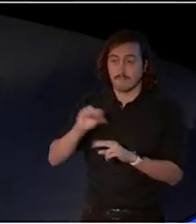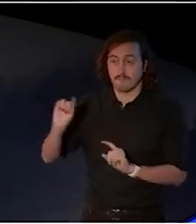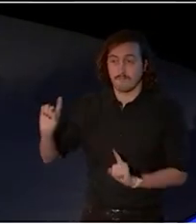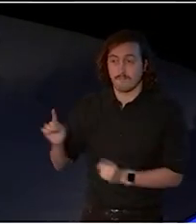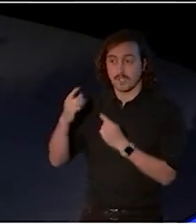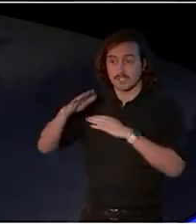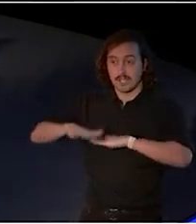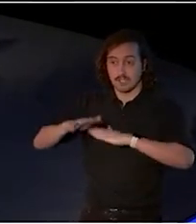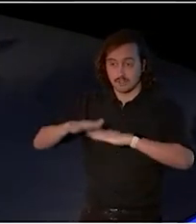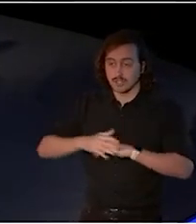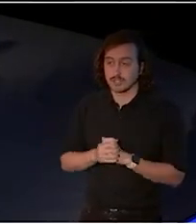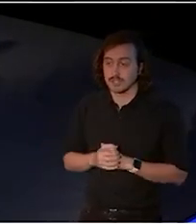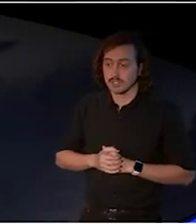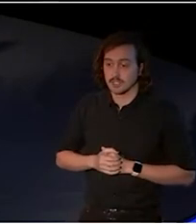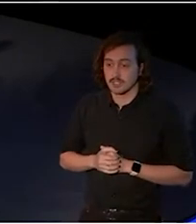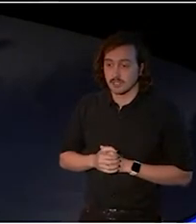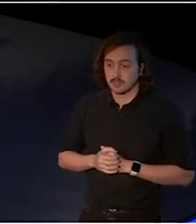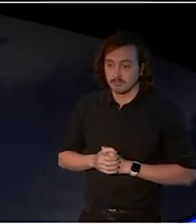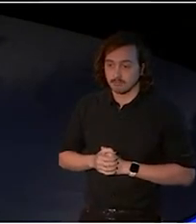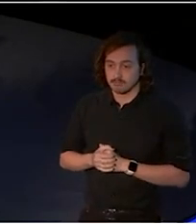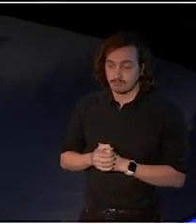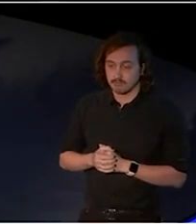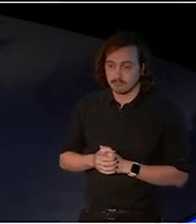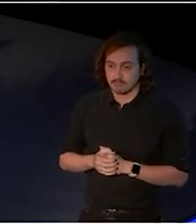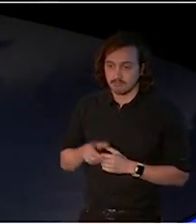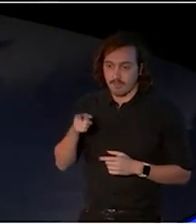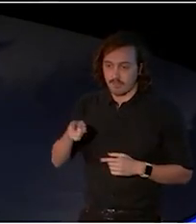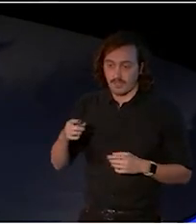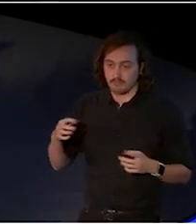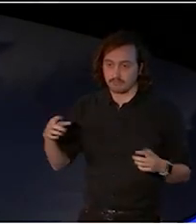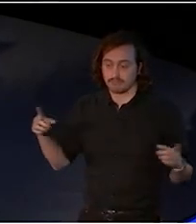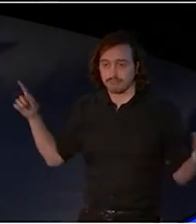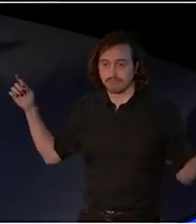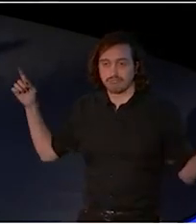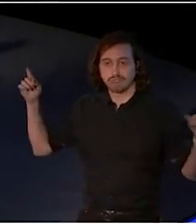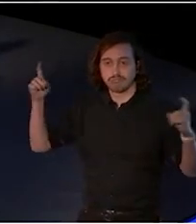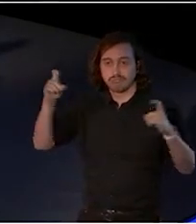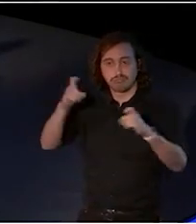These songlines and stories have crisscrossed this vast continent since